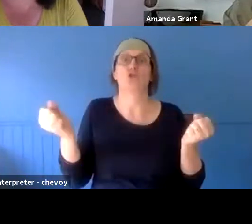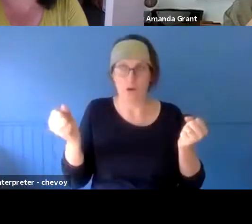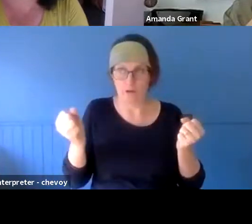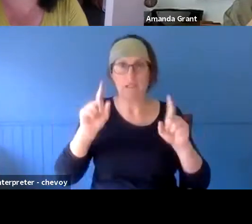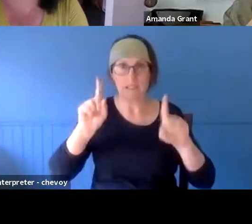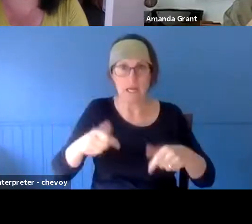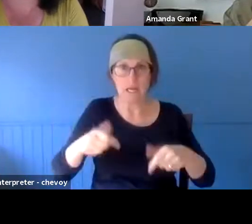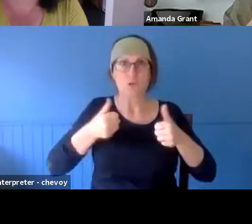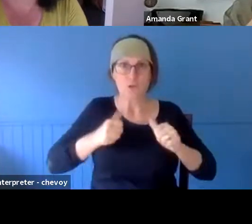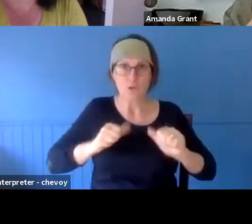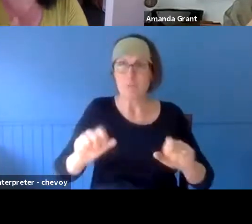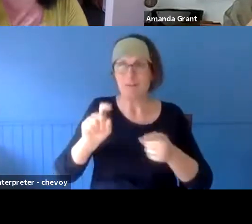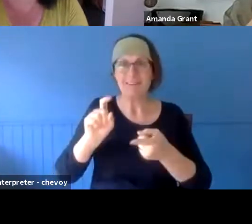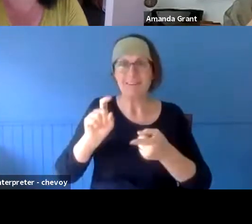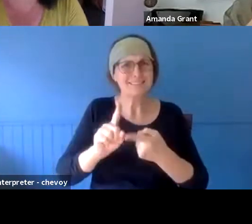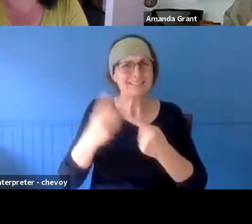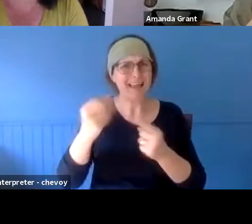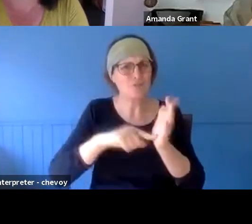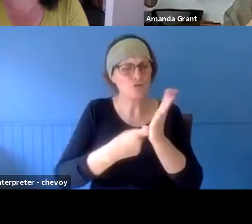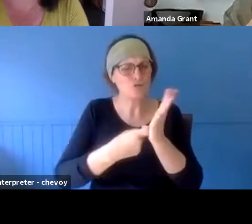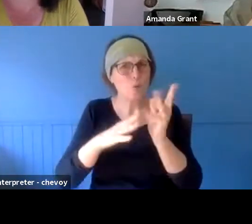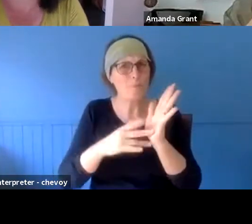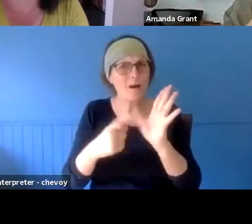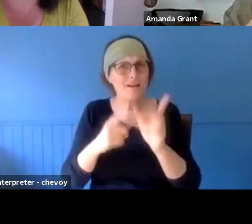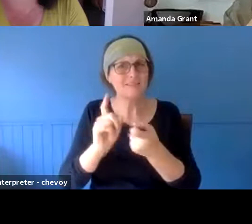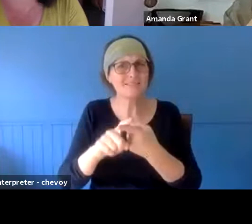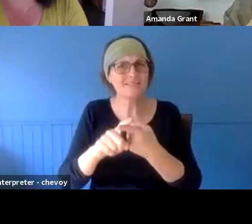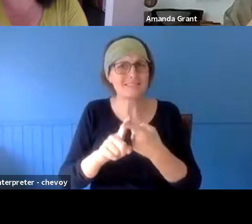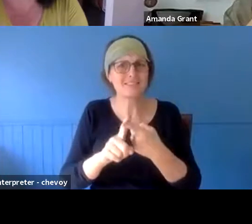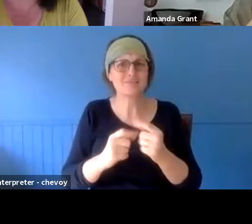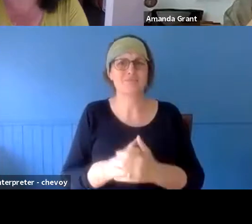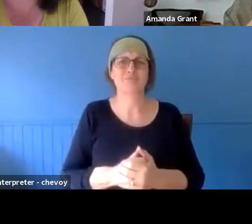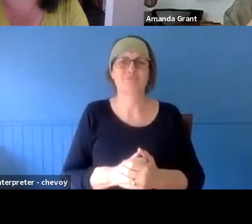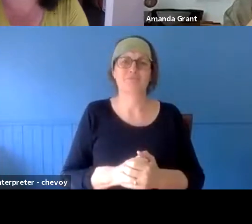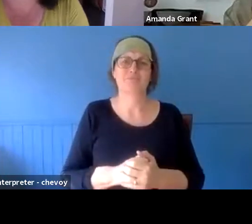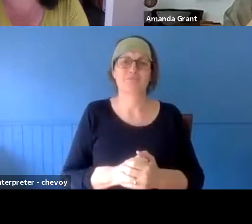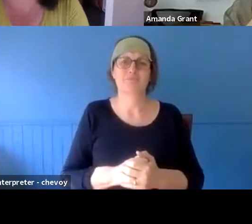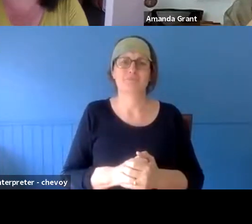a vineyard that we're in the middle of starting to pull out now. There's